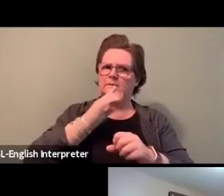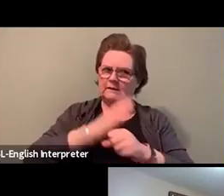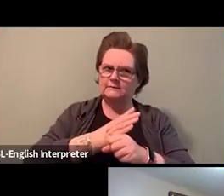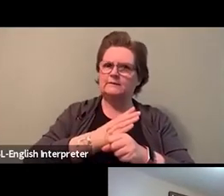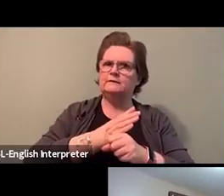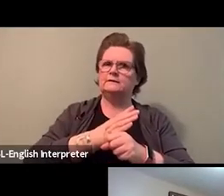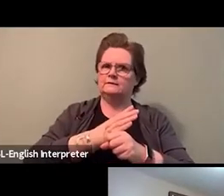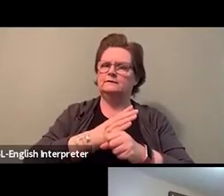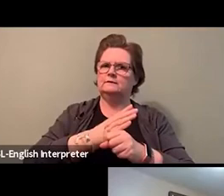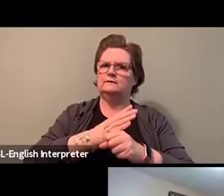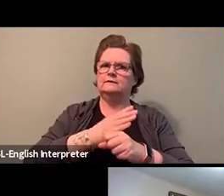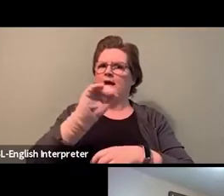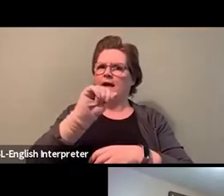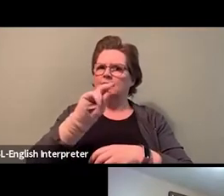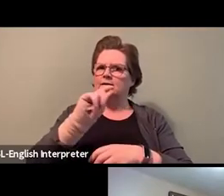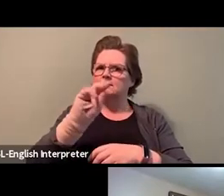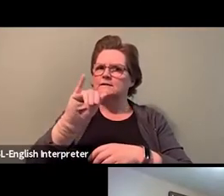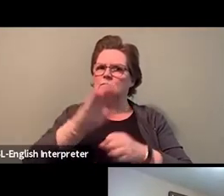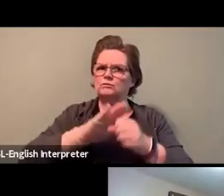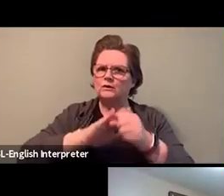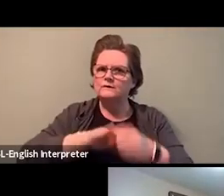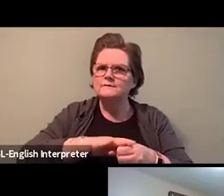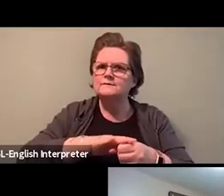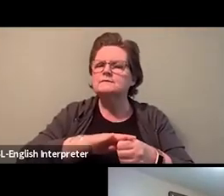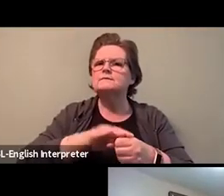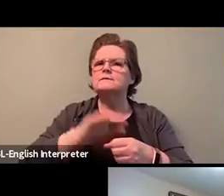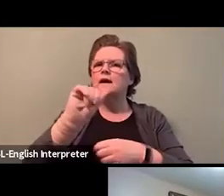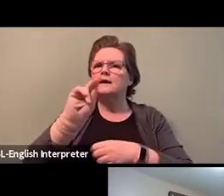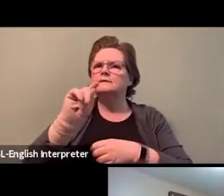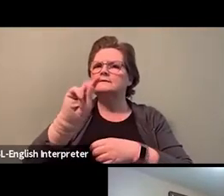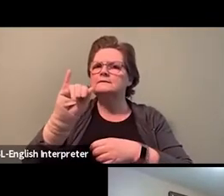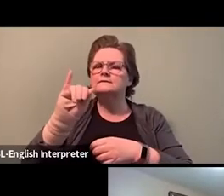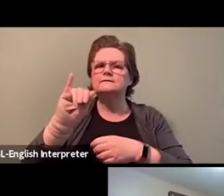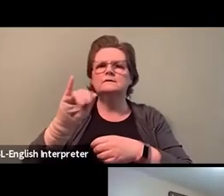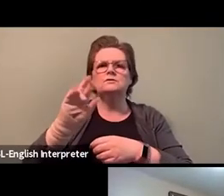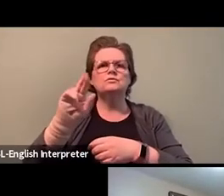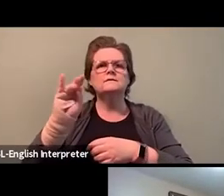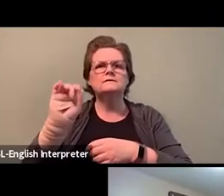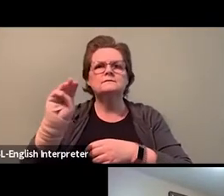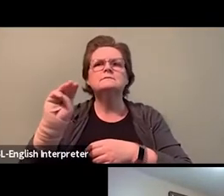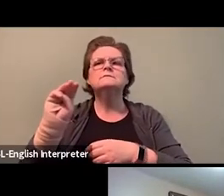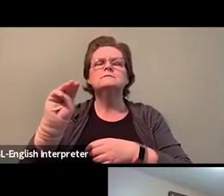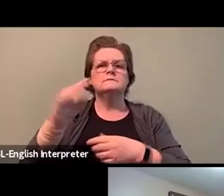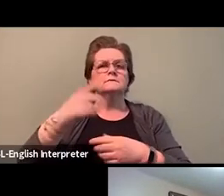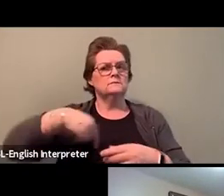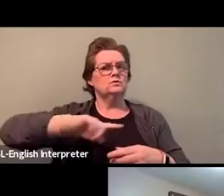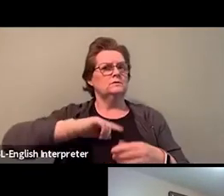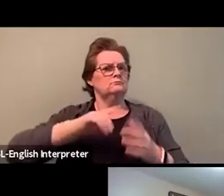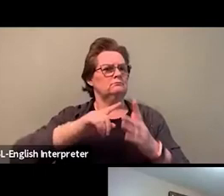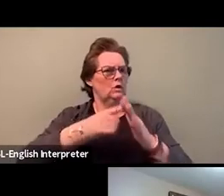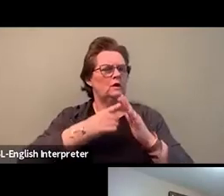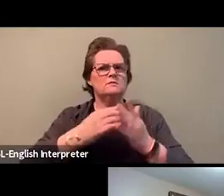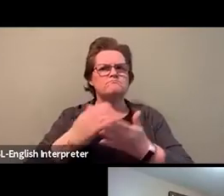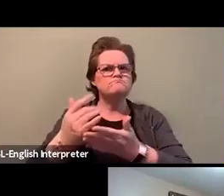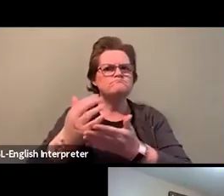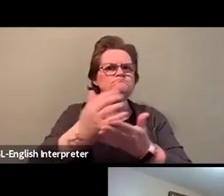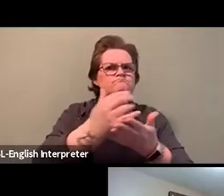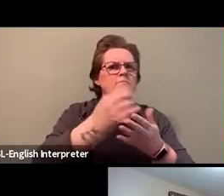At that time, the agency, every single year collects data, and coming from neighborhoods that are affected by,